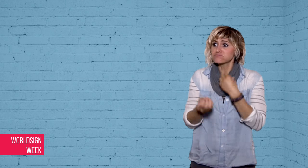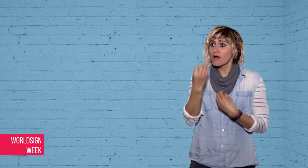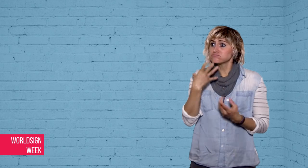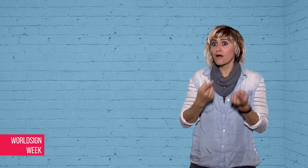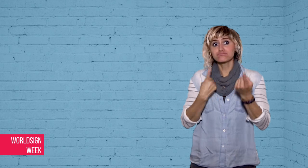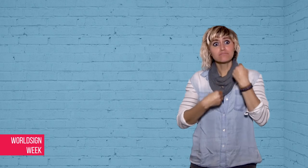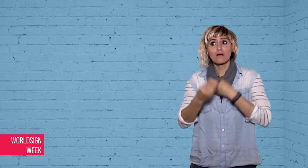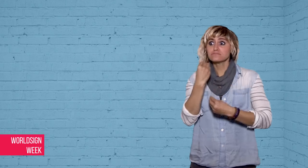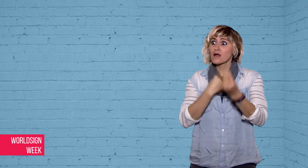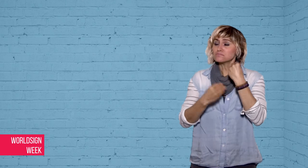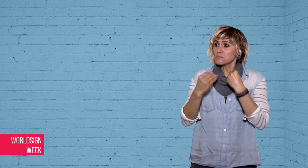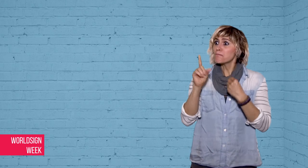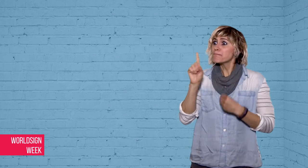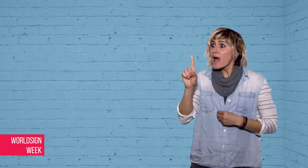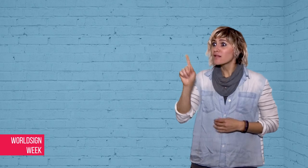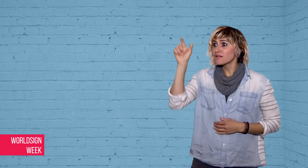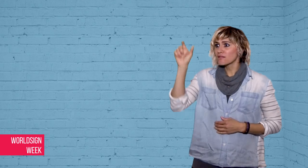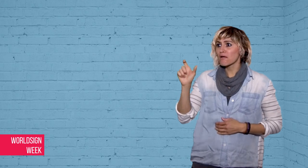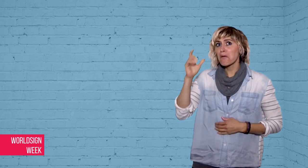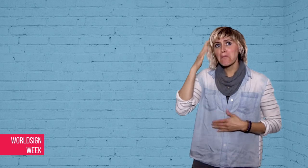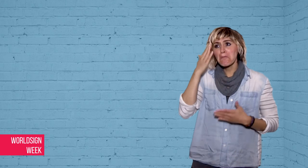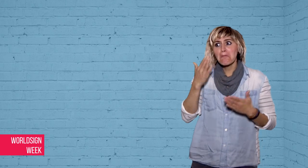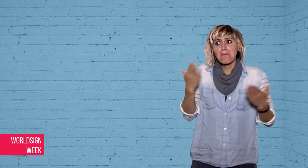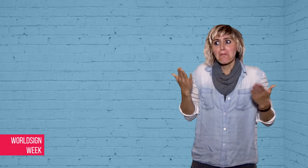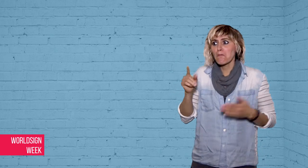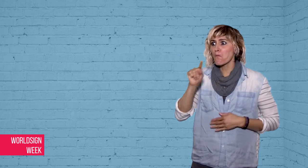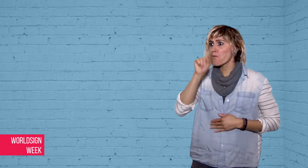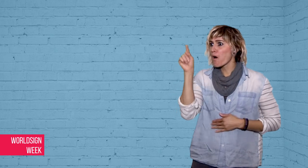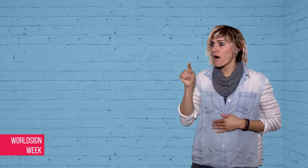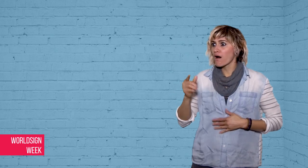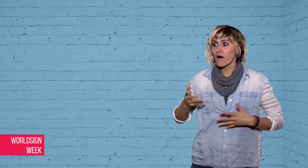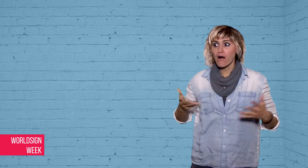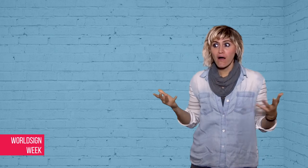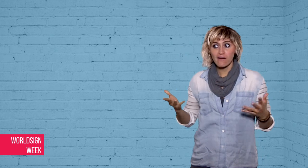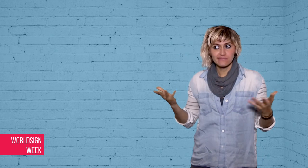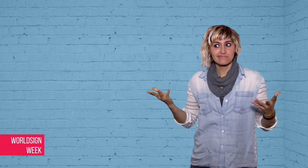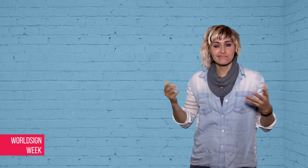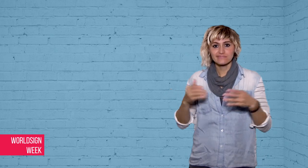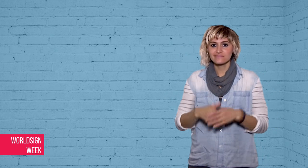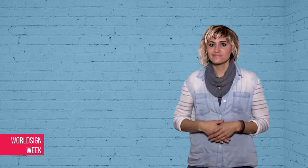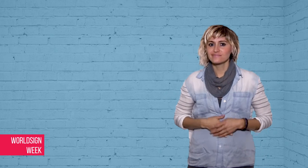he doesn’t even know why!